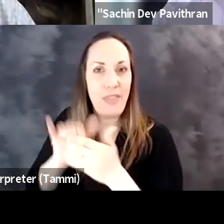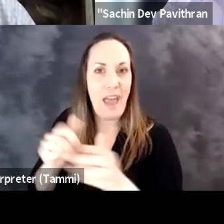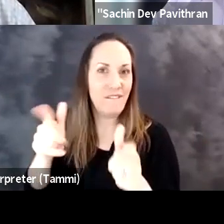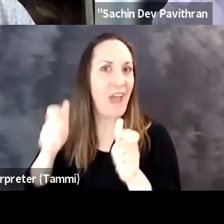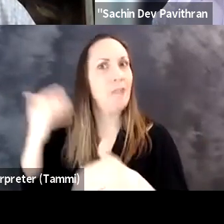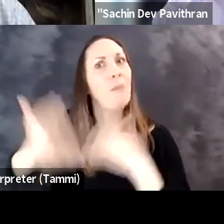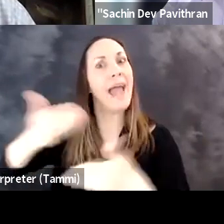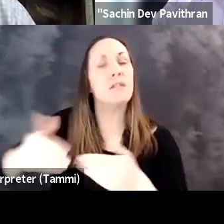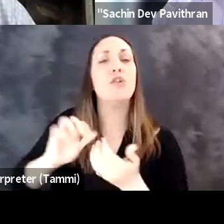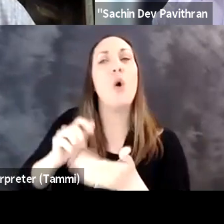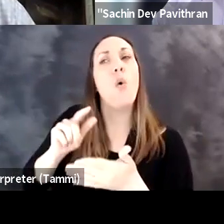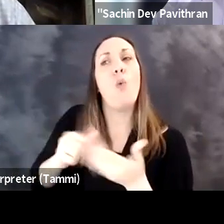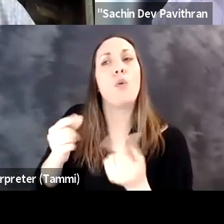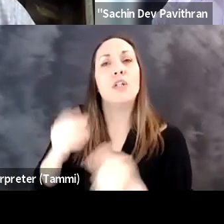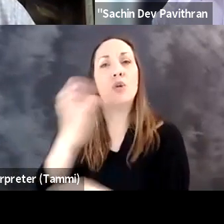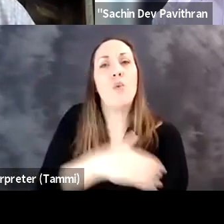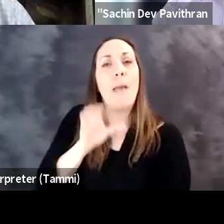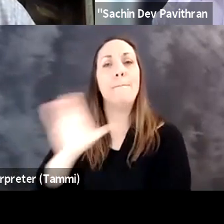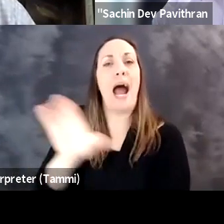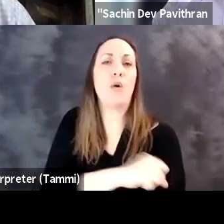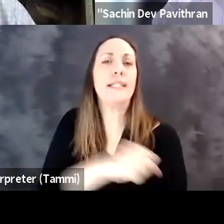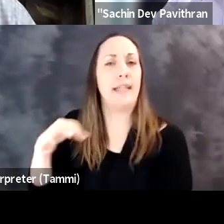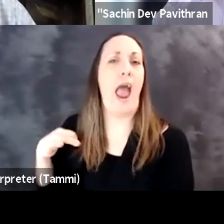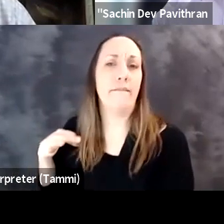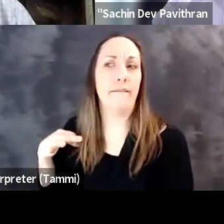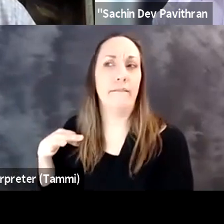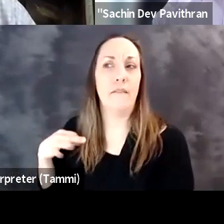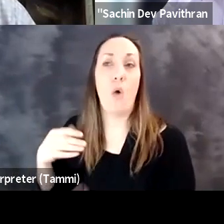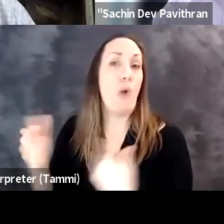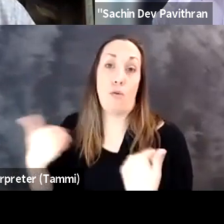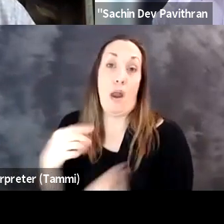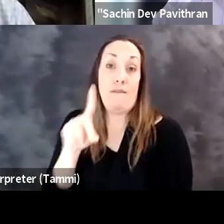But the problem is not everyone can keep up that pace.